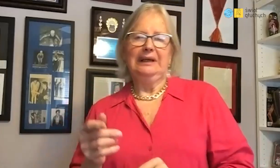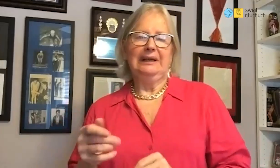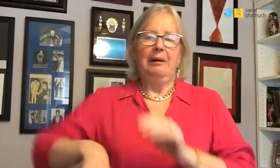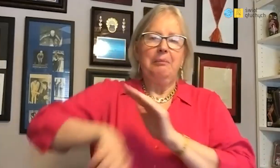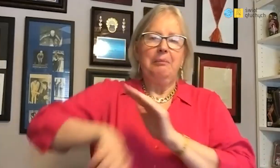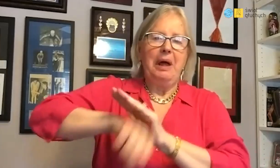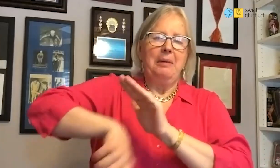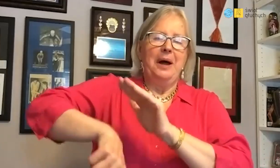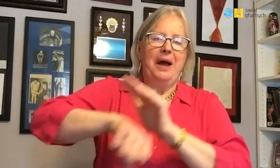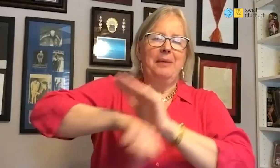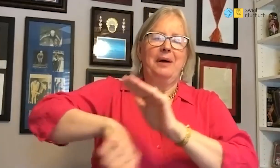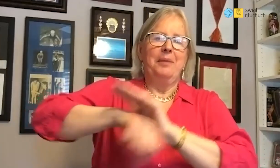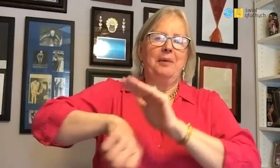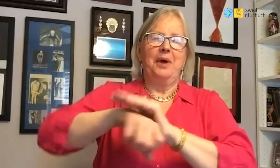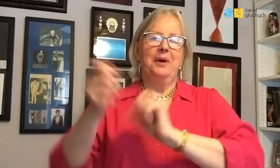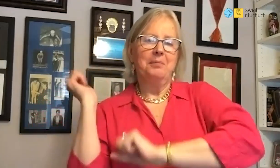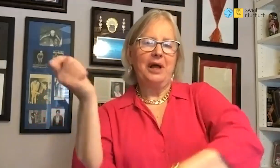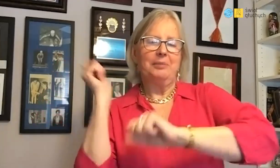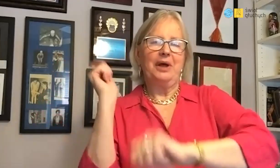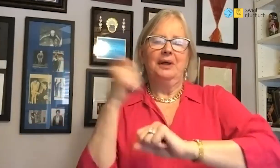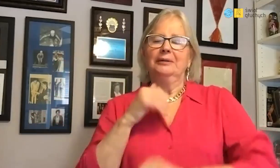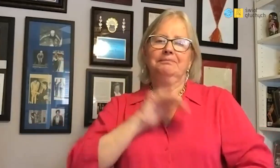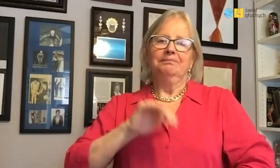He like sport it Soccer and Baseball because my son in law is coach and my grandson follow him father.